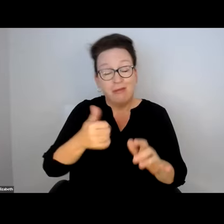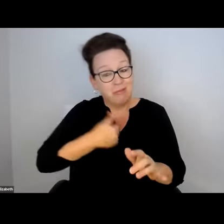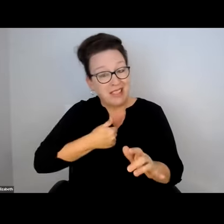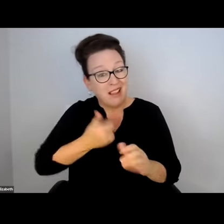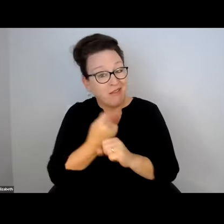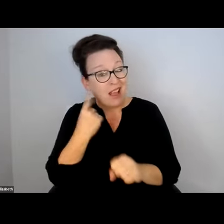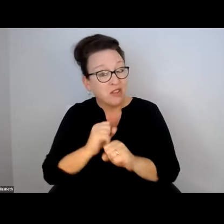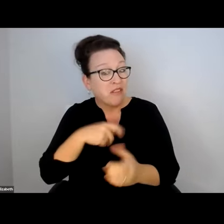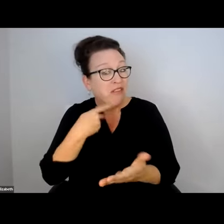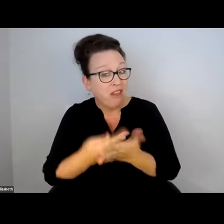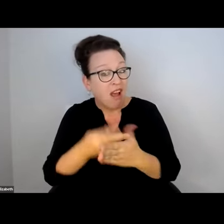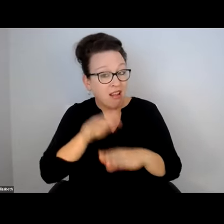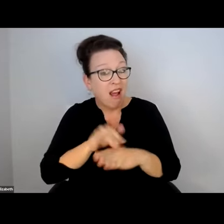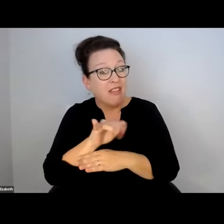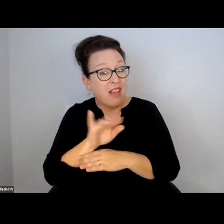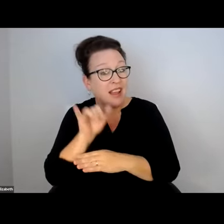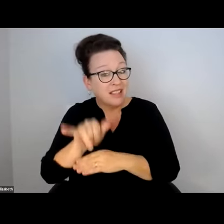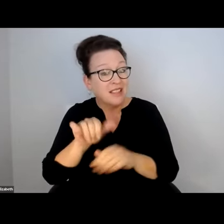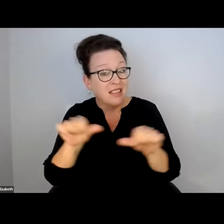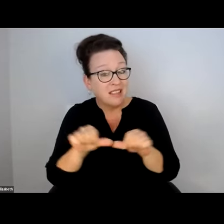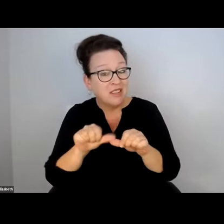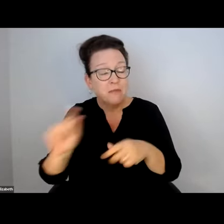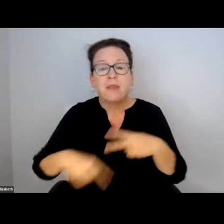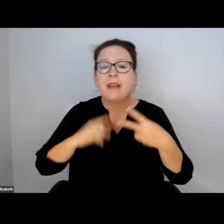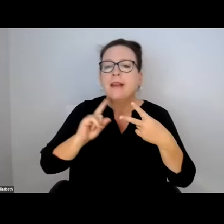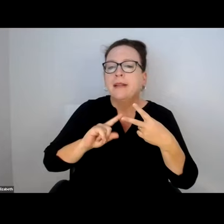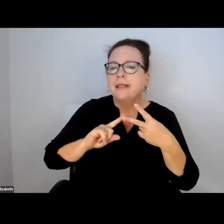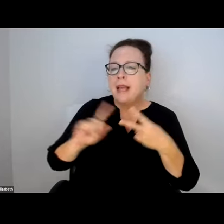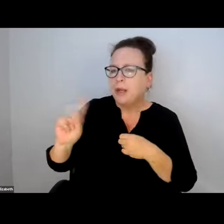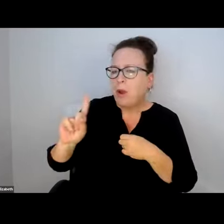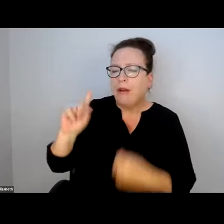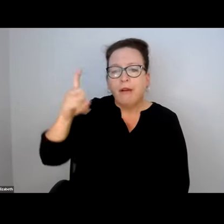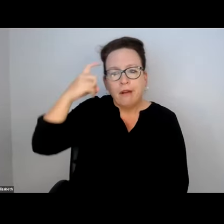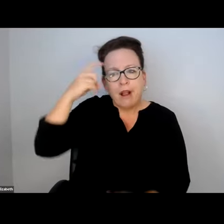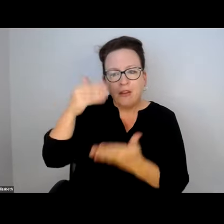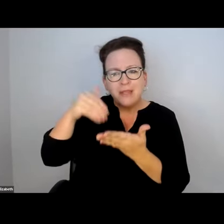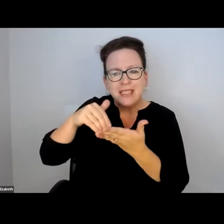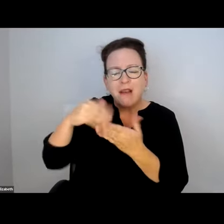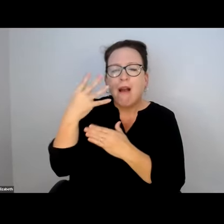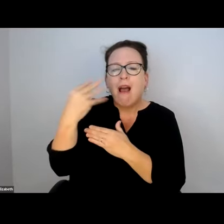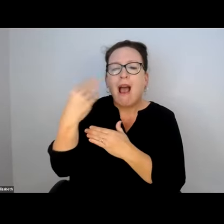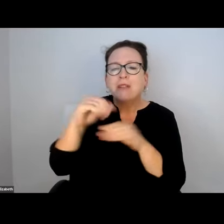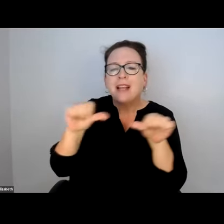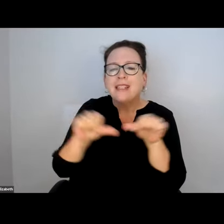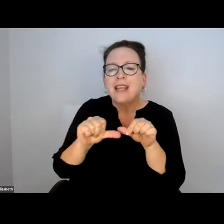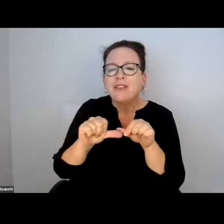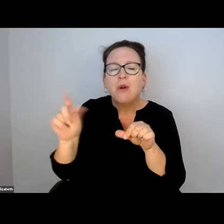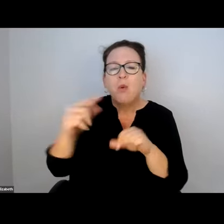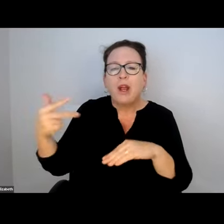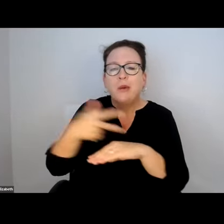MORNING AND SOMETIMES NOT CLEARED IN THE AFTERNOON. IT WAS NOTICEABLE LAST WINTER, I FELL ON THE OFFICE. THE SECOND PLACE IS GOVERNMENT